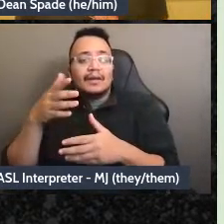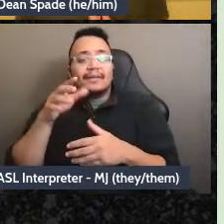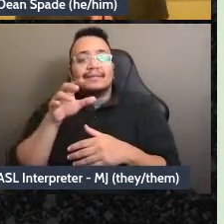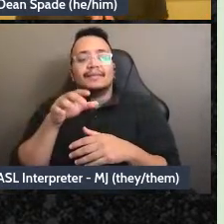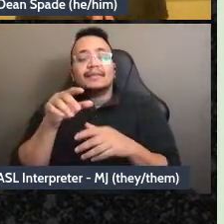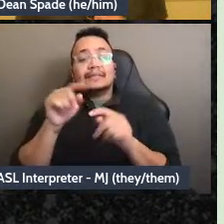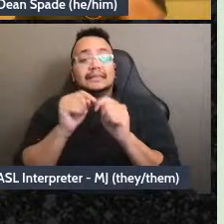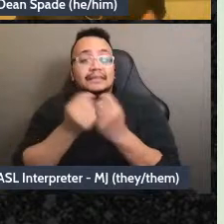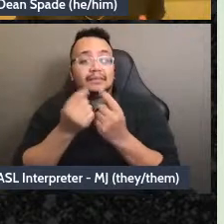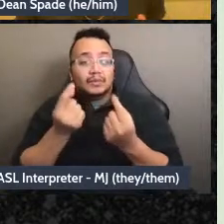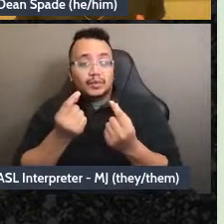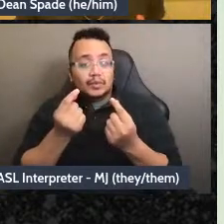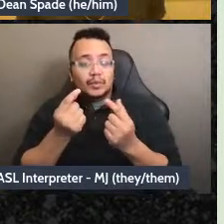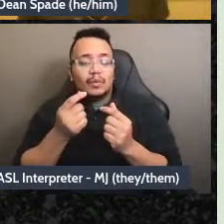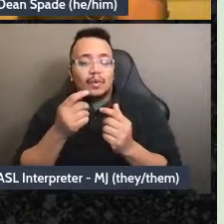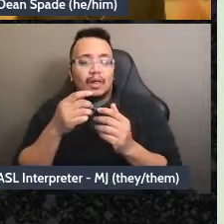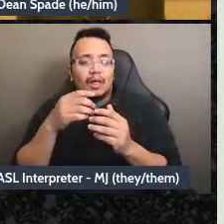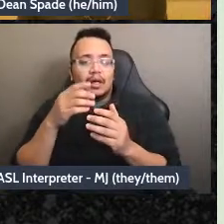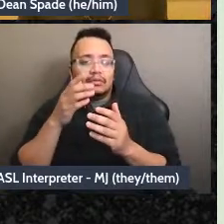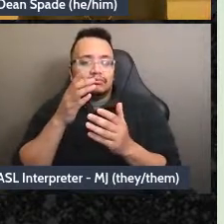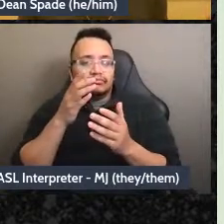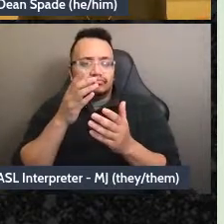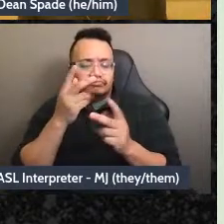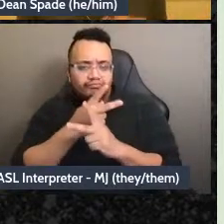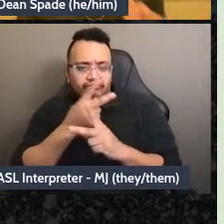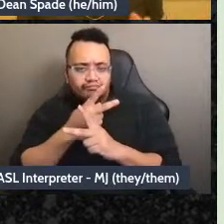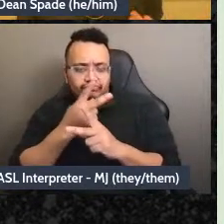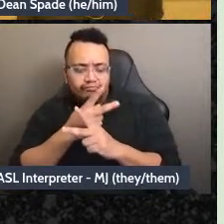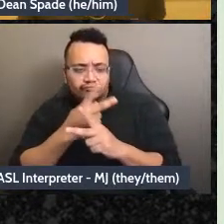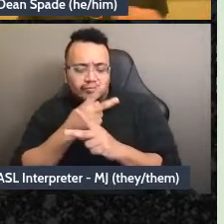they know as the supplies team, like, where are we going to get the extra food or whatever, or